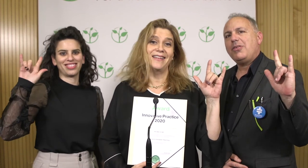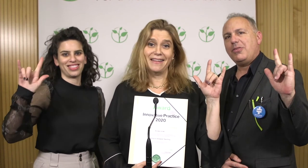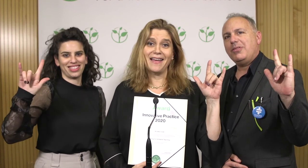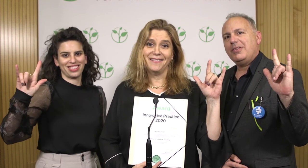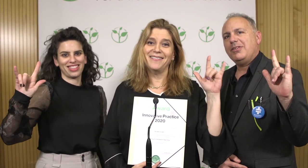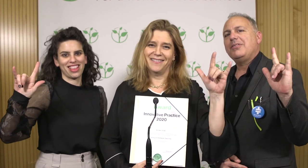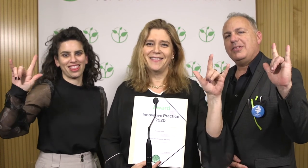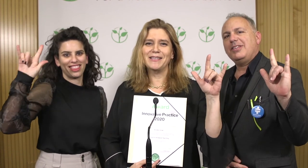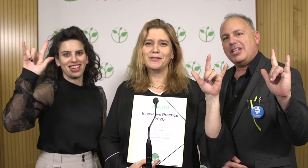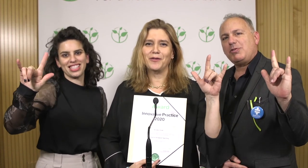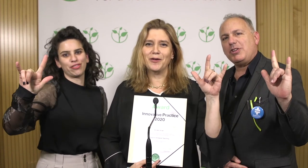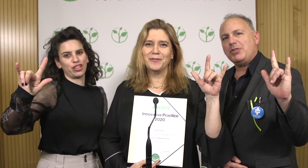Neta. This is for you.